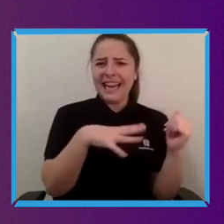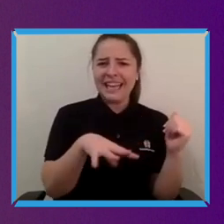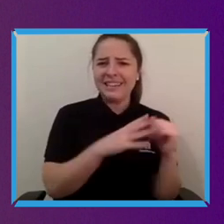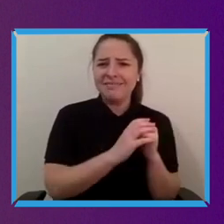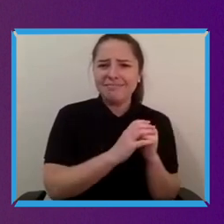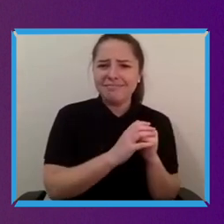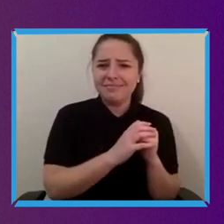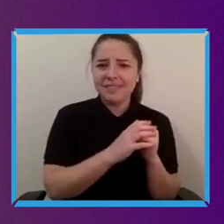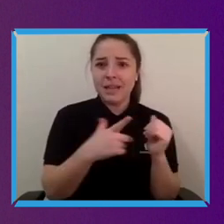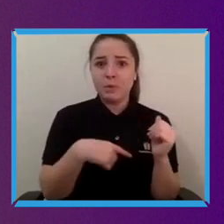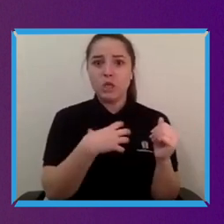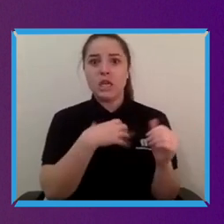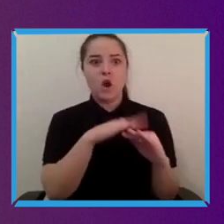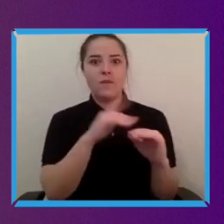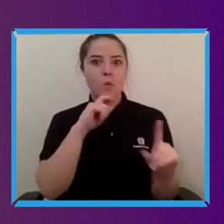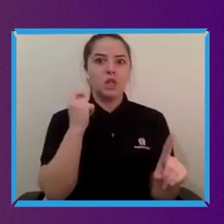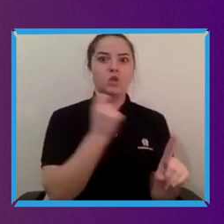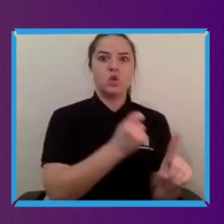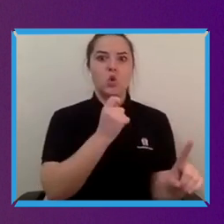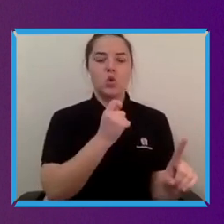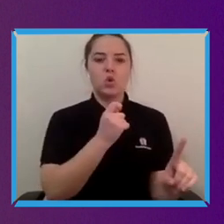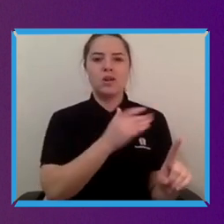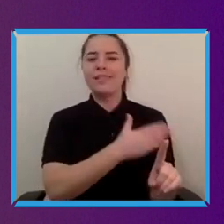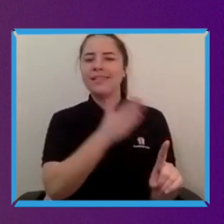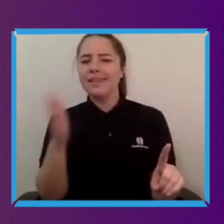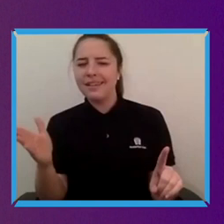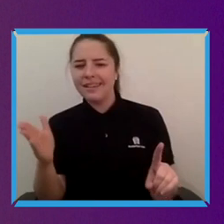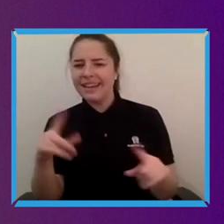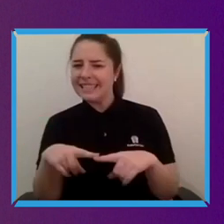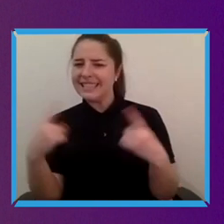It's so you've got those those different types of changes